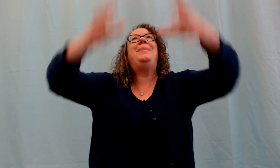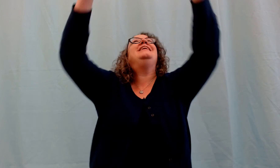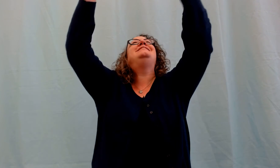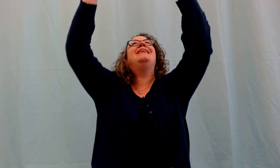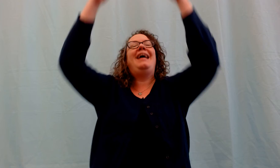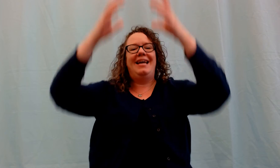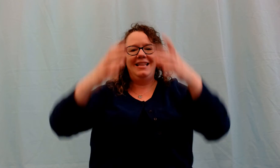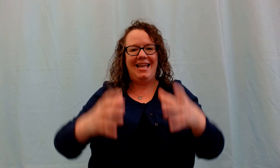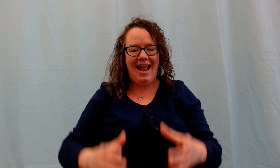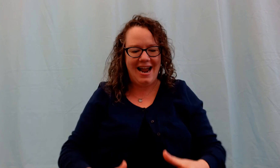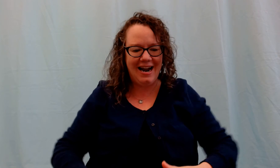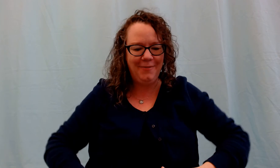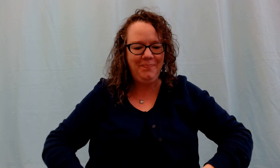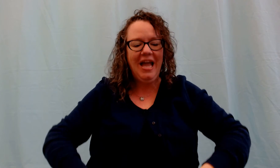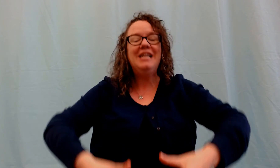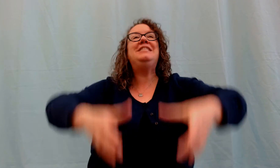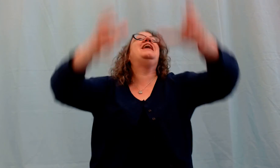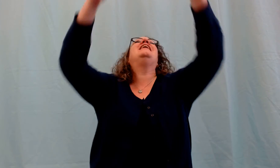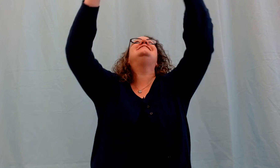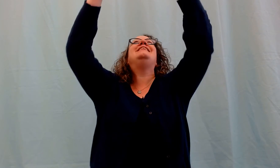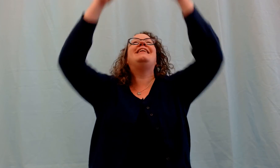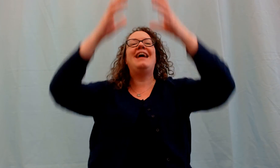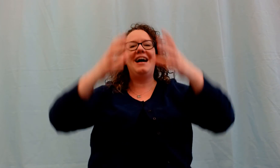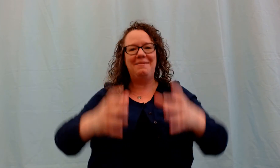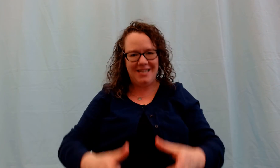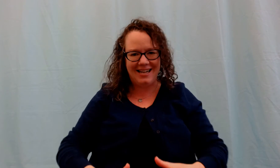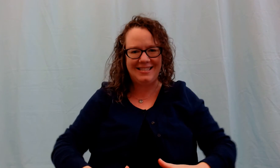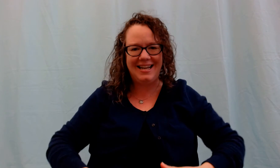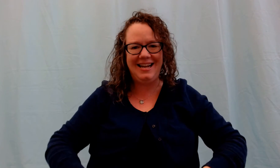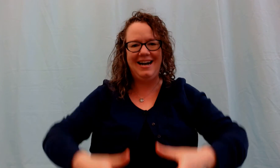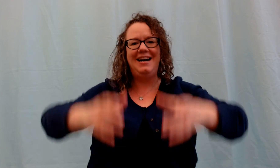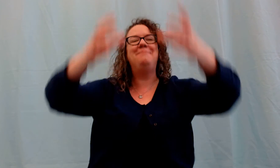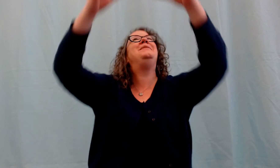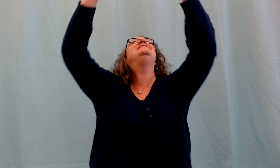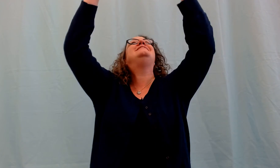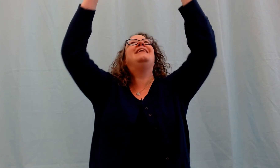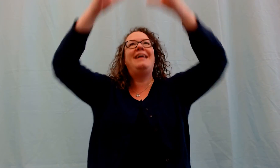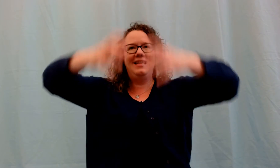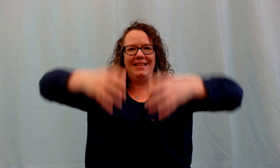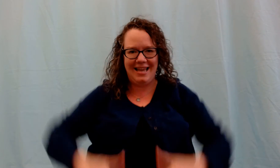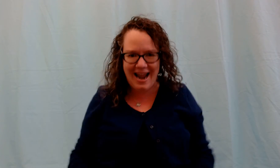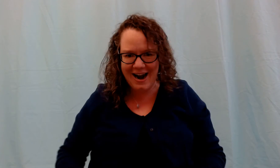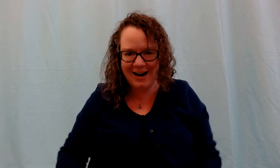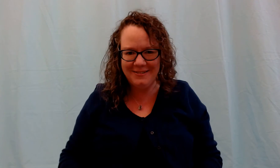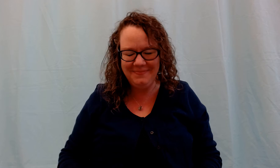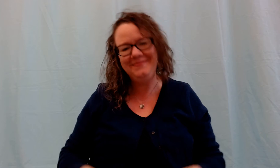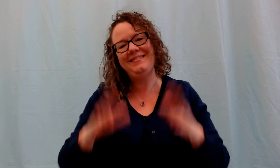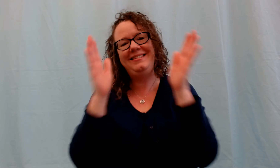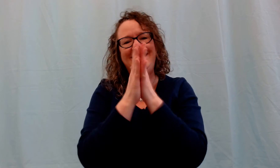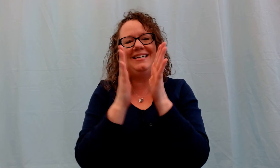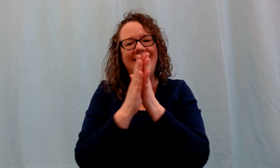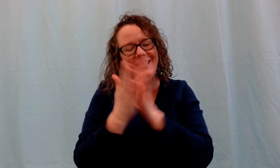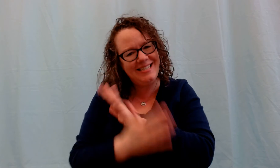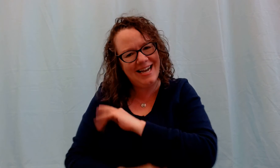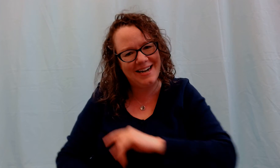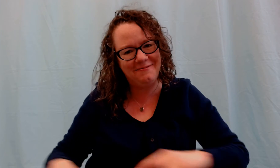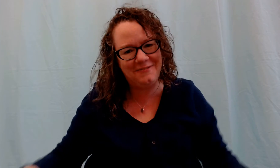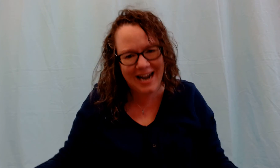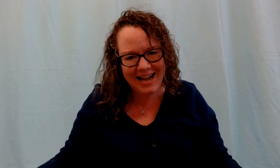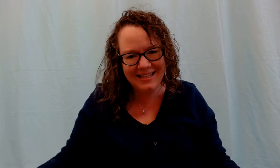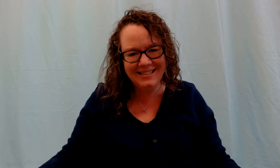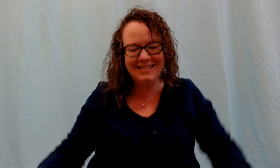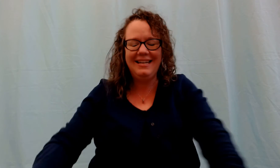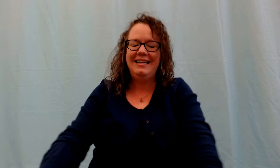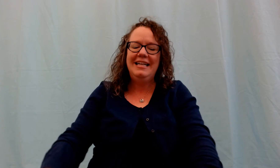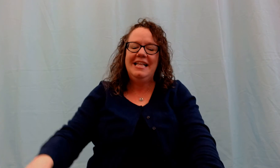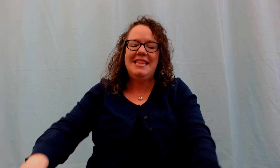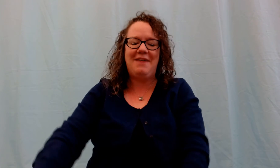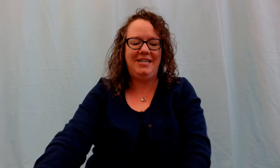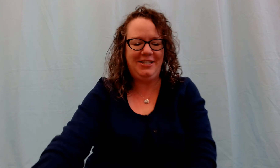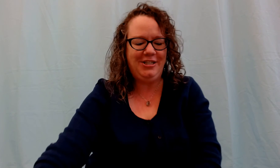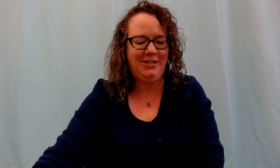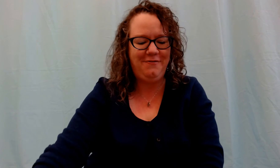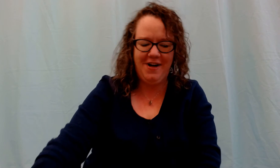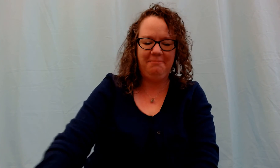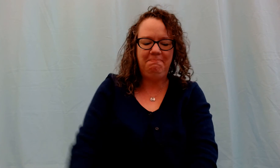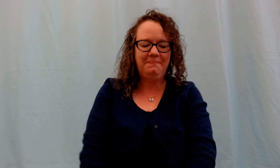#Pizza in the air. Toss it up. Toss it up. Pizza in the air!# Good job friends! That one is just so fun!